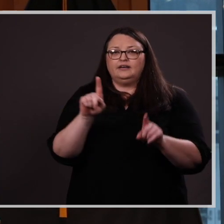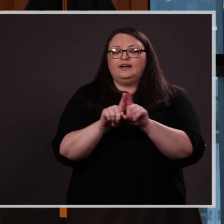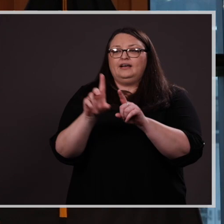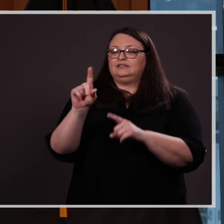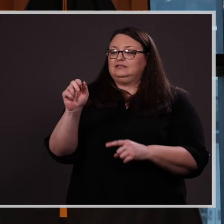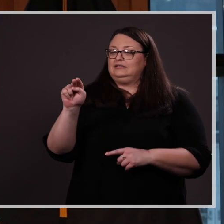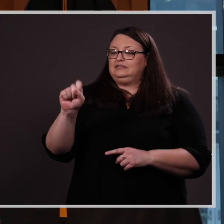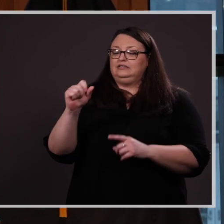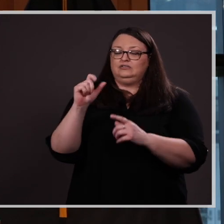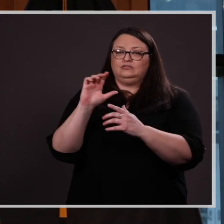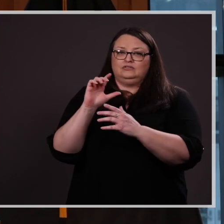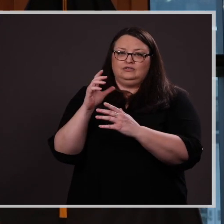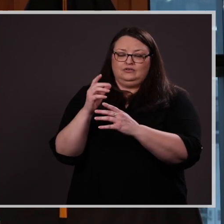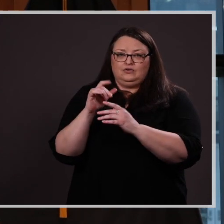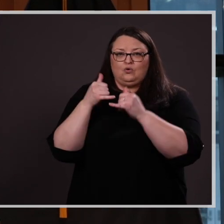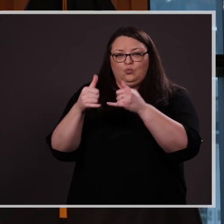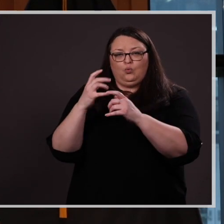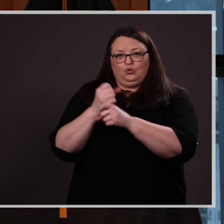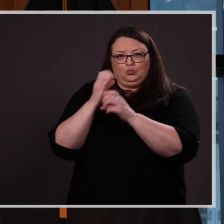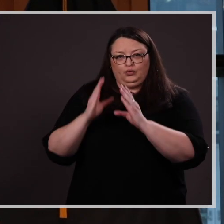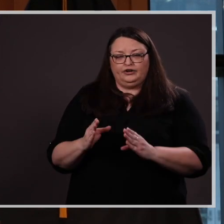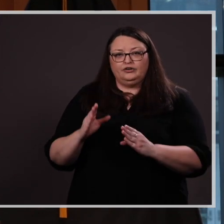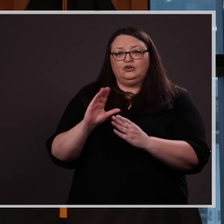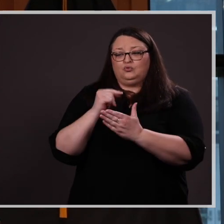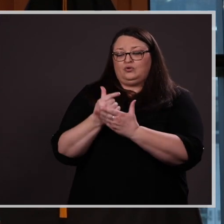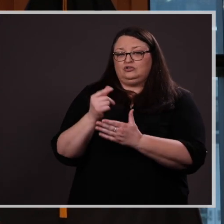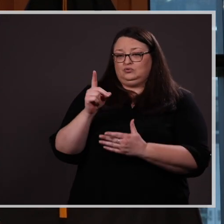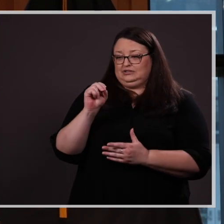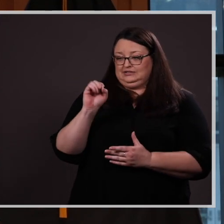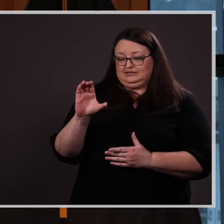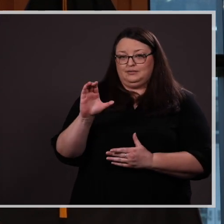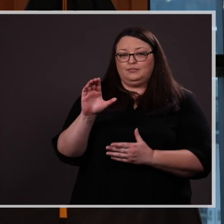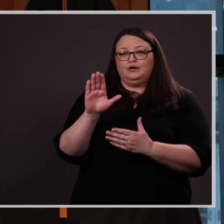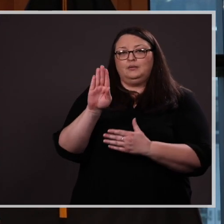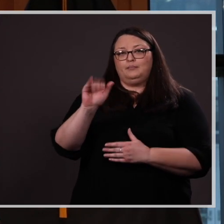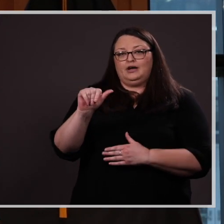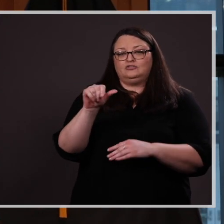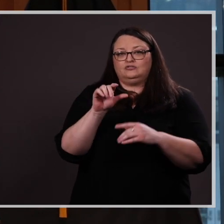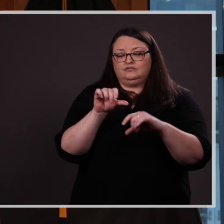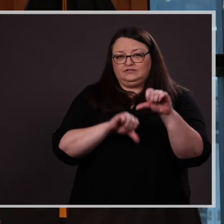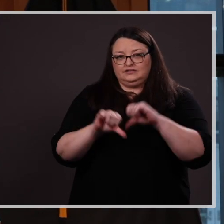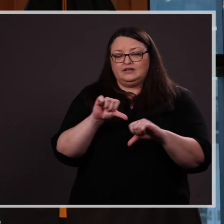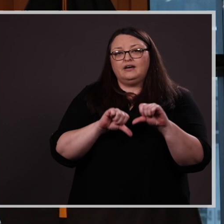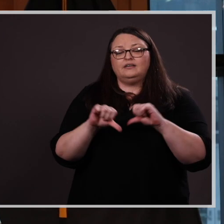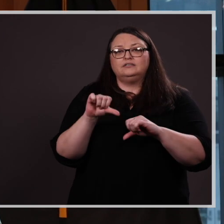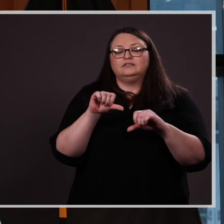Kolten graduated in December with a Bachelor of Science in Education, Sign Language Interpreter